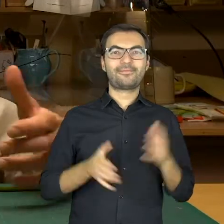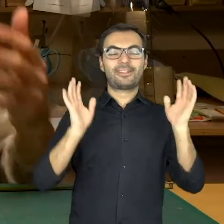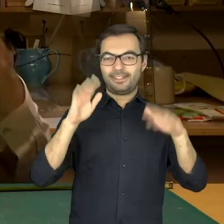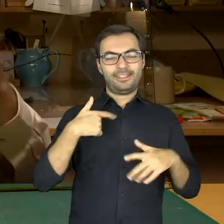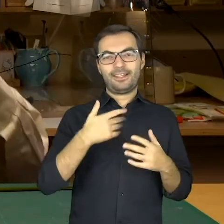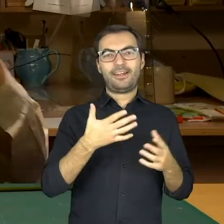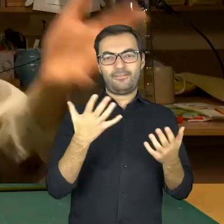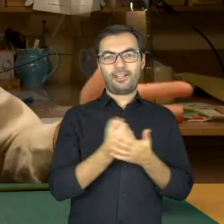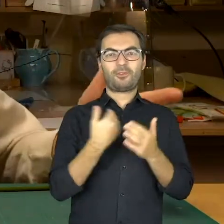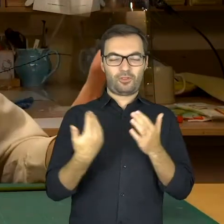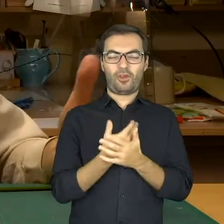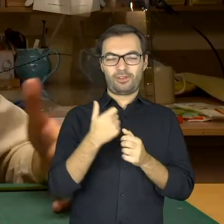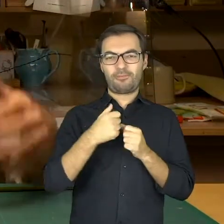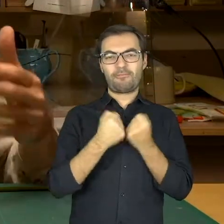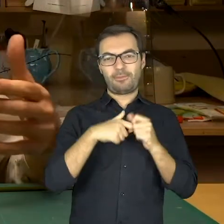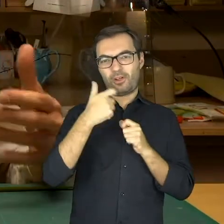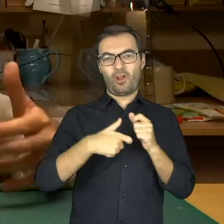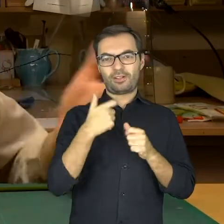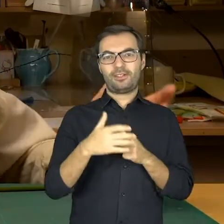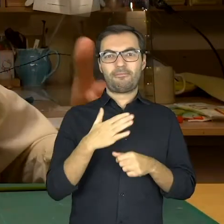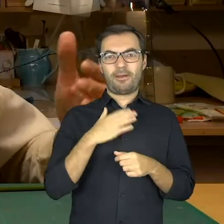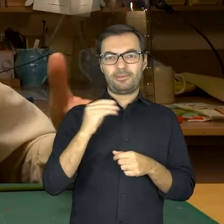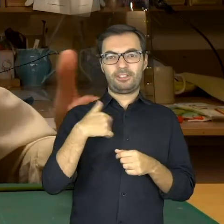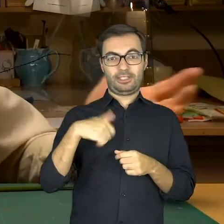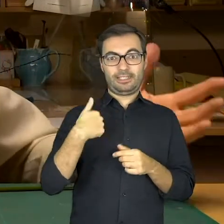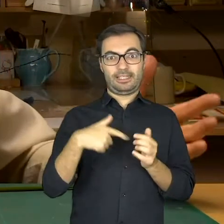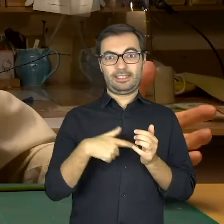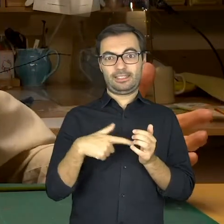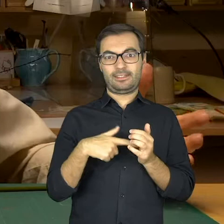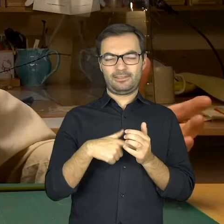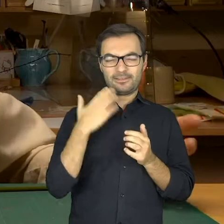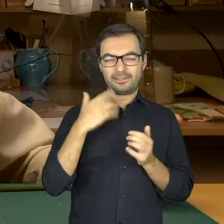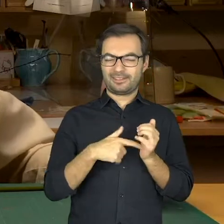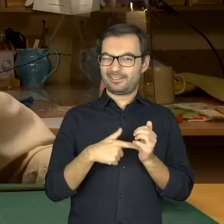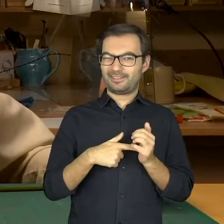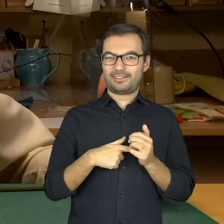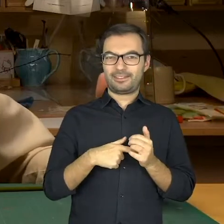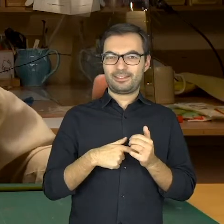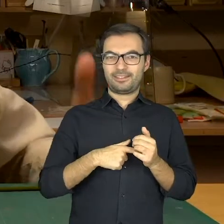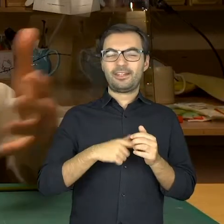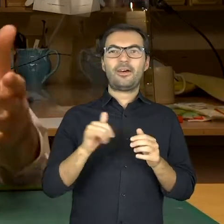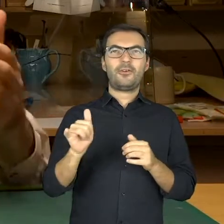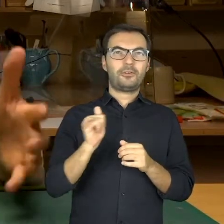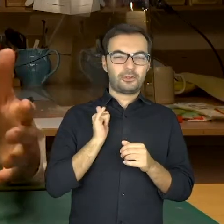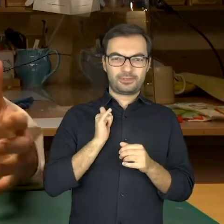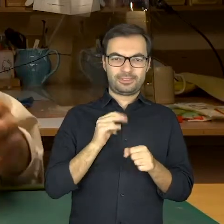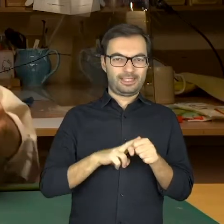Maybe, I shall fetch one more roll, I have another one. You know, for a rainy day.